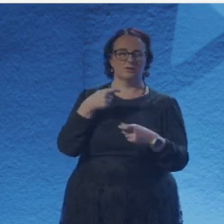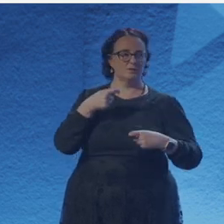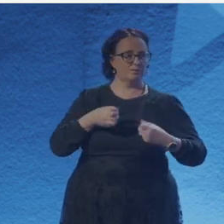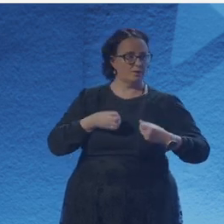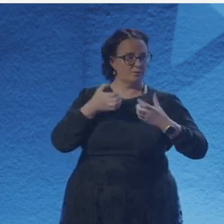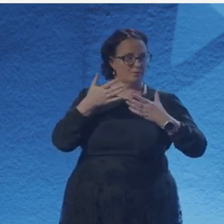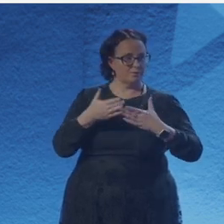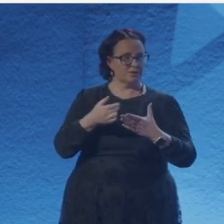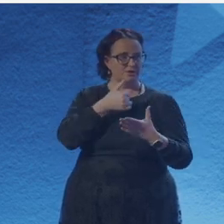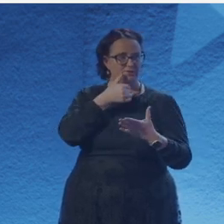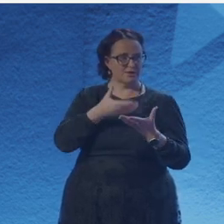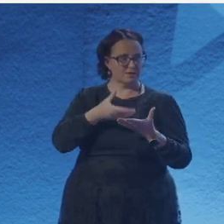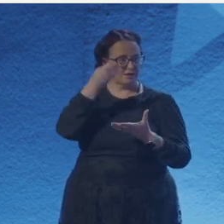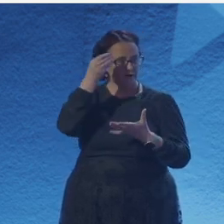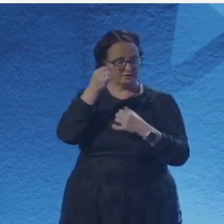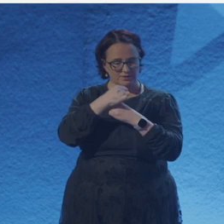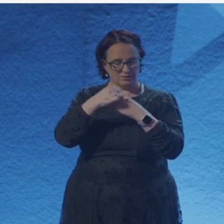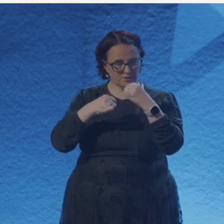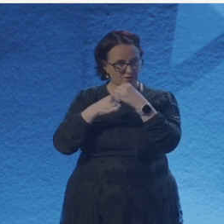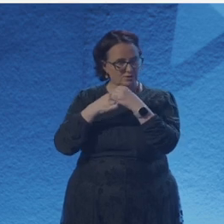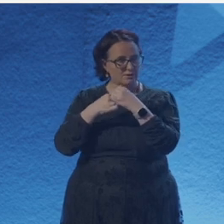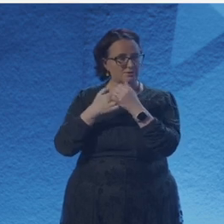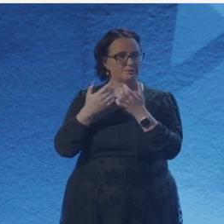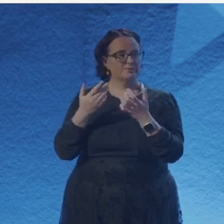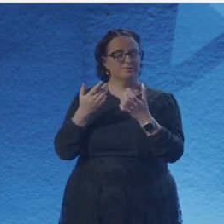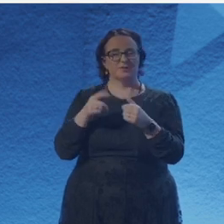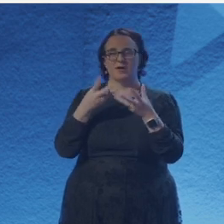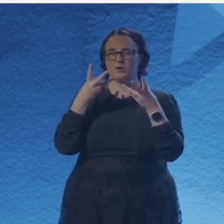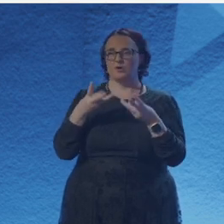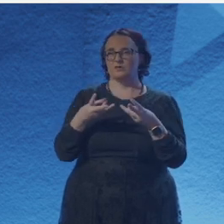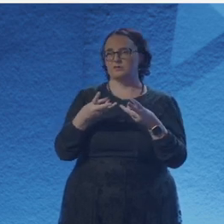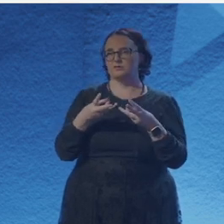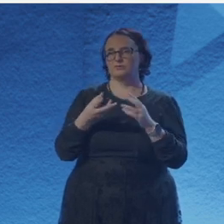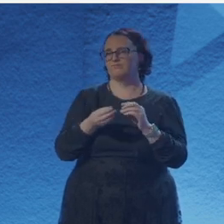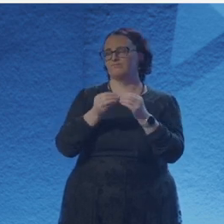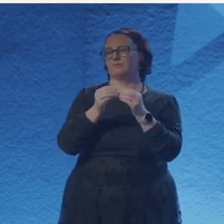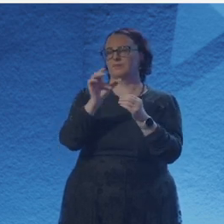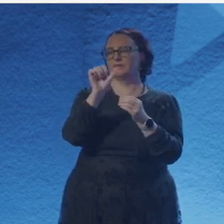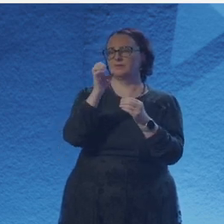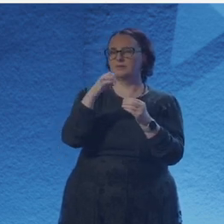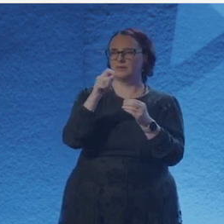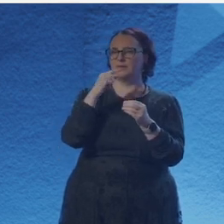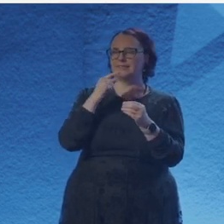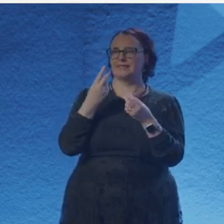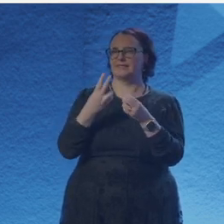(mumbled words) (when you approach poetry)